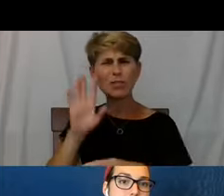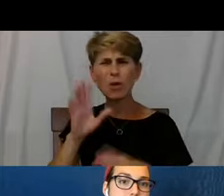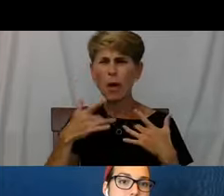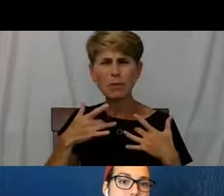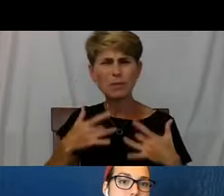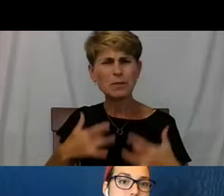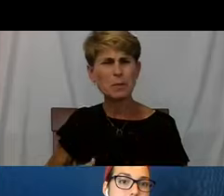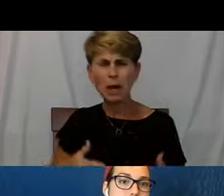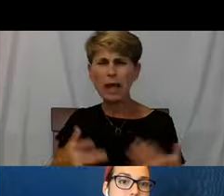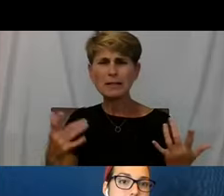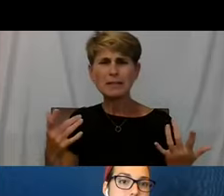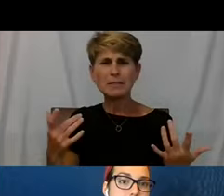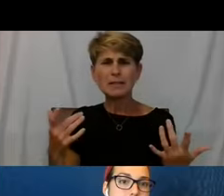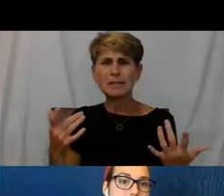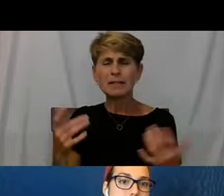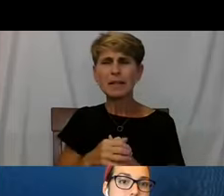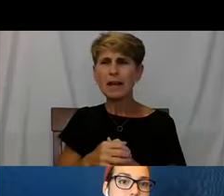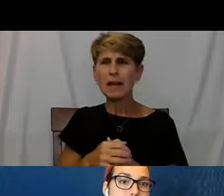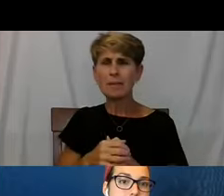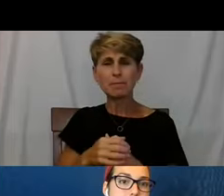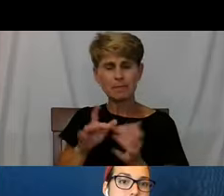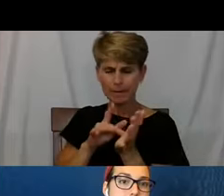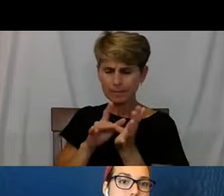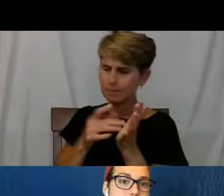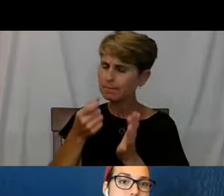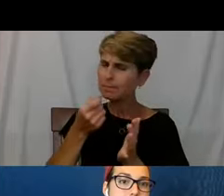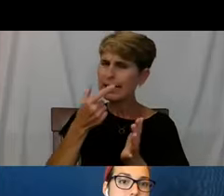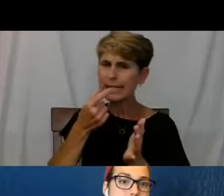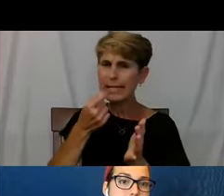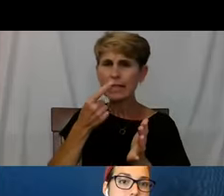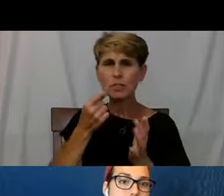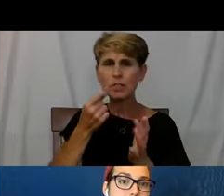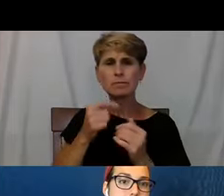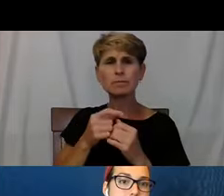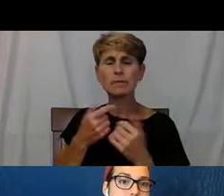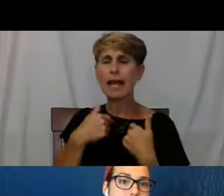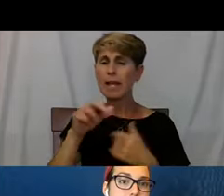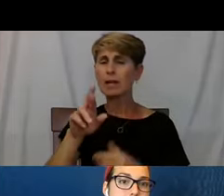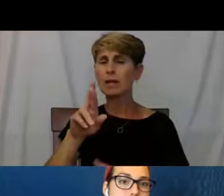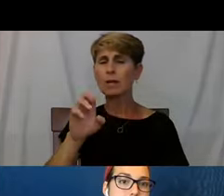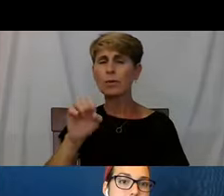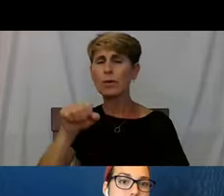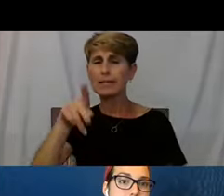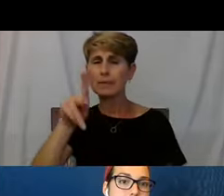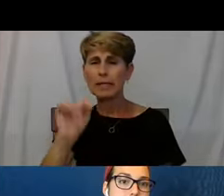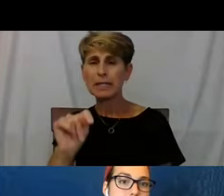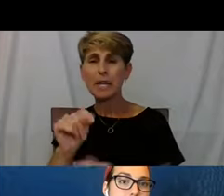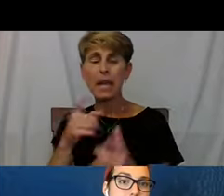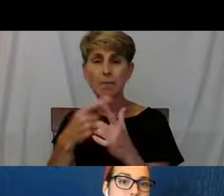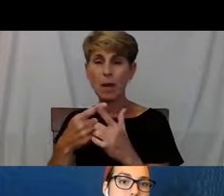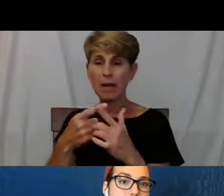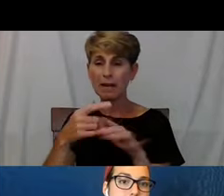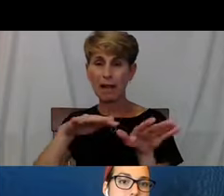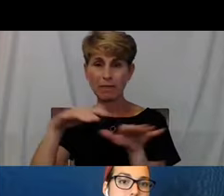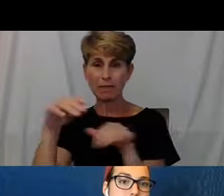But I took the medications, I had a respite. And when I got out of there, my team was there.